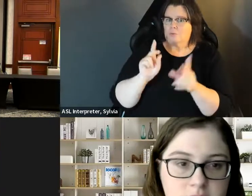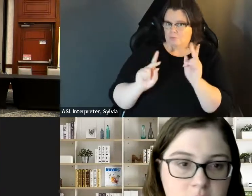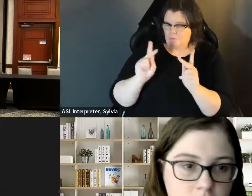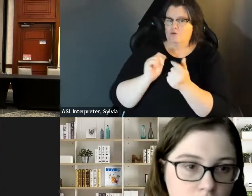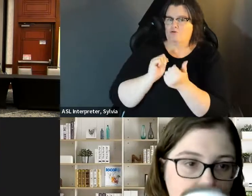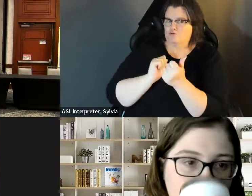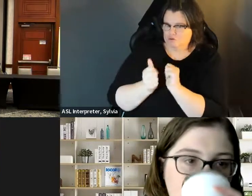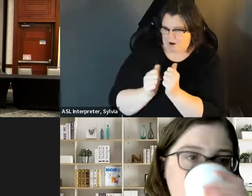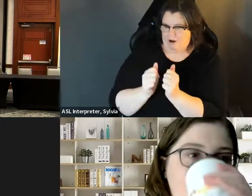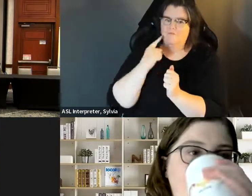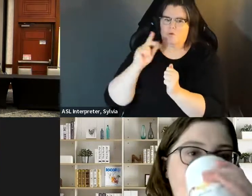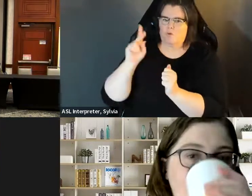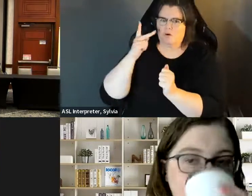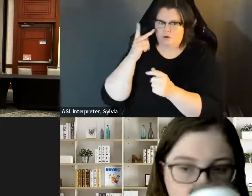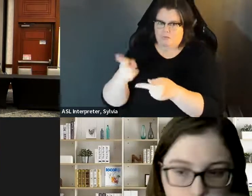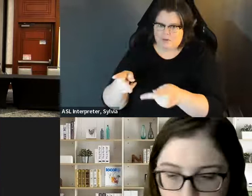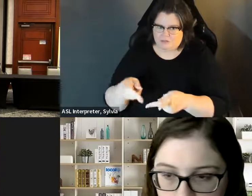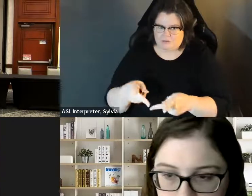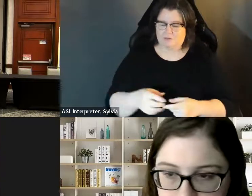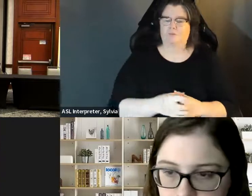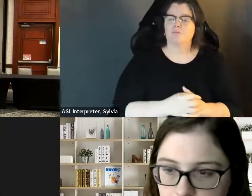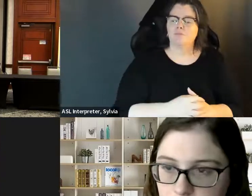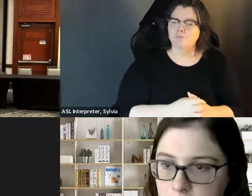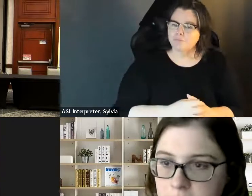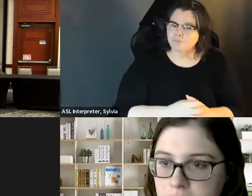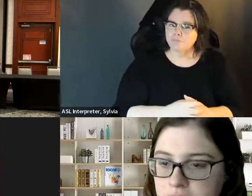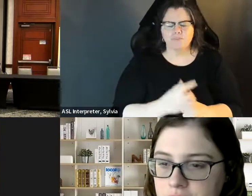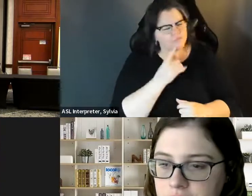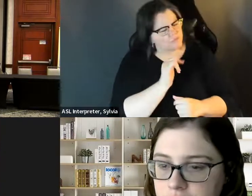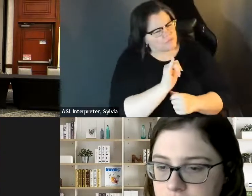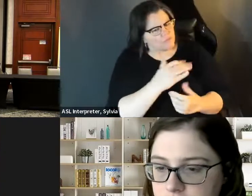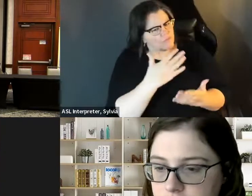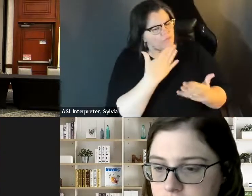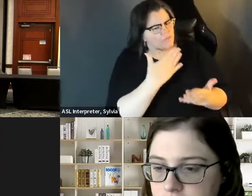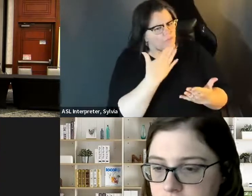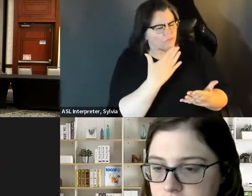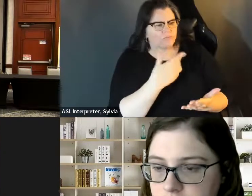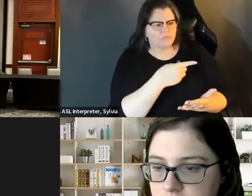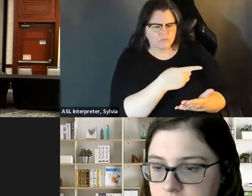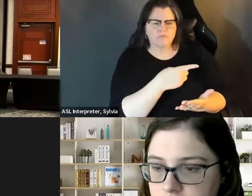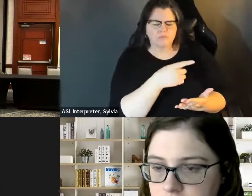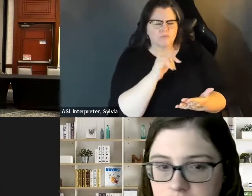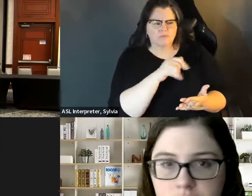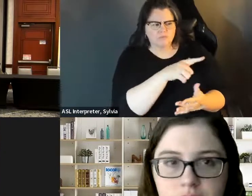Oh, and now you lose your benefits. That's great! disabled local